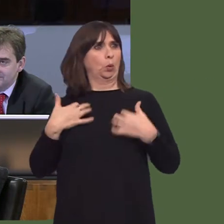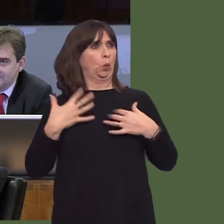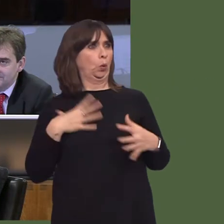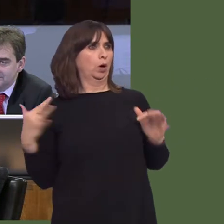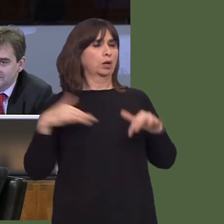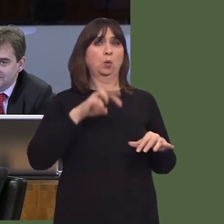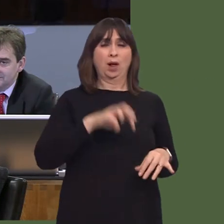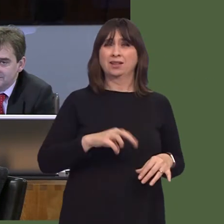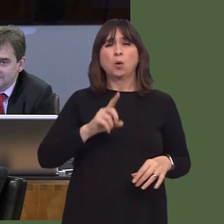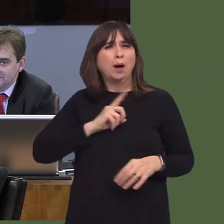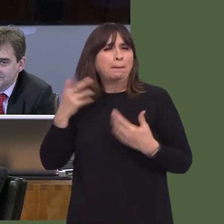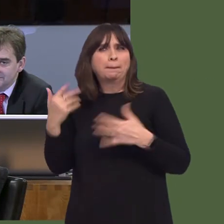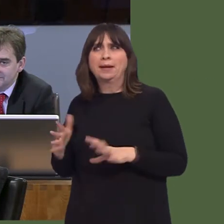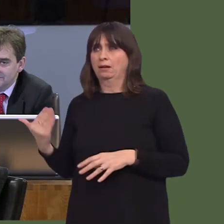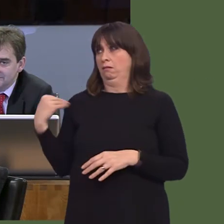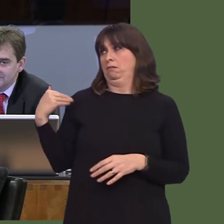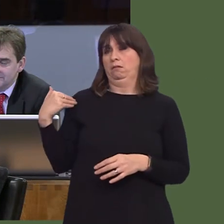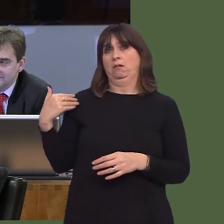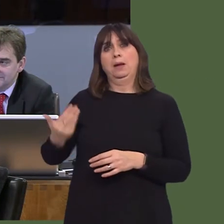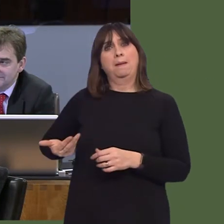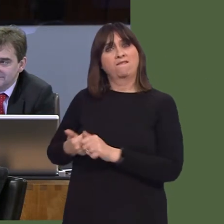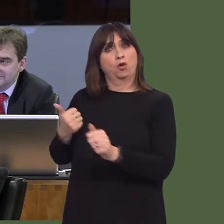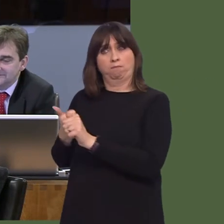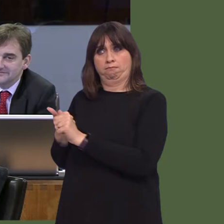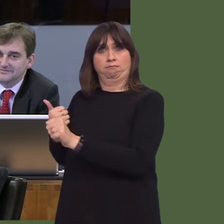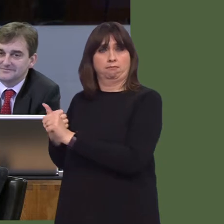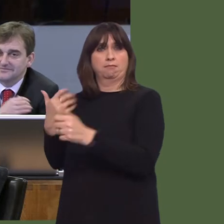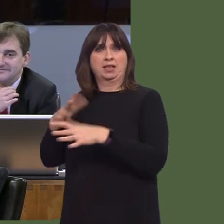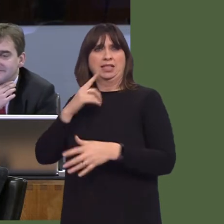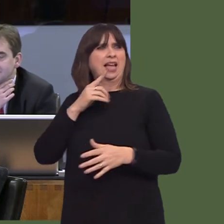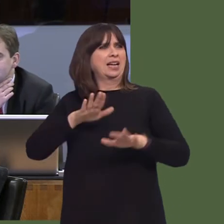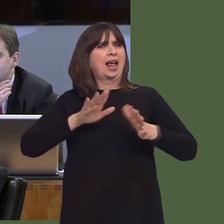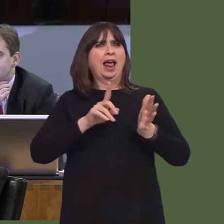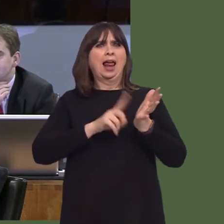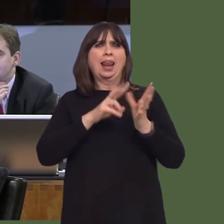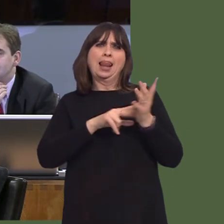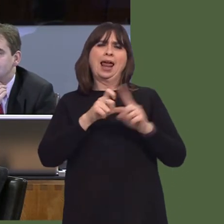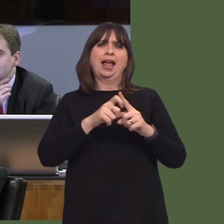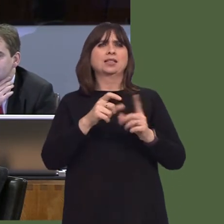sometimes people learn through their families, sometimes people don't have that ability to learn, and don't have an example that they can follow.